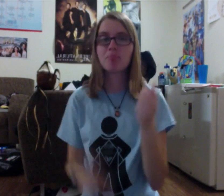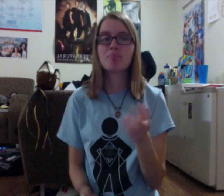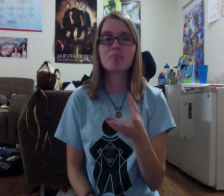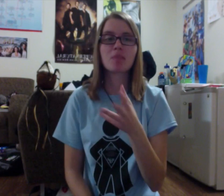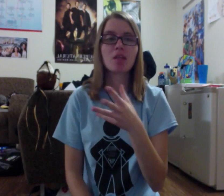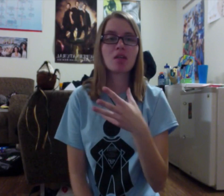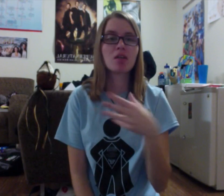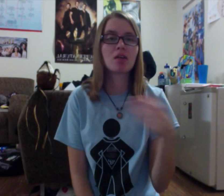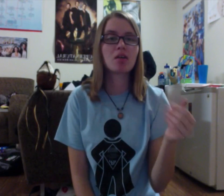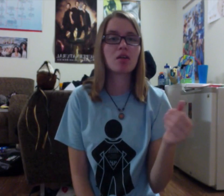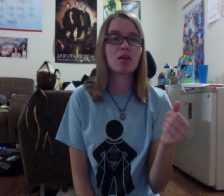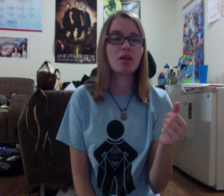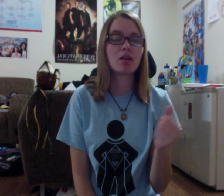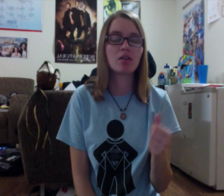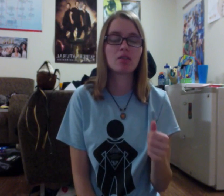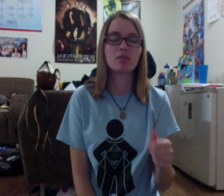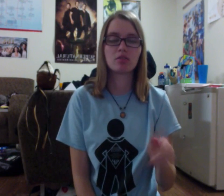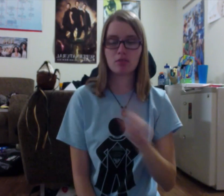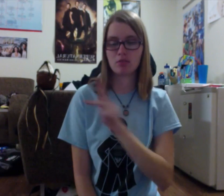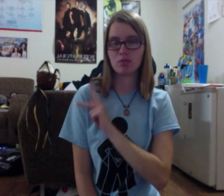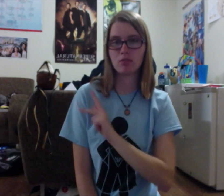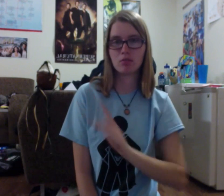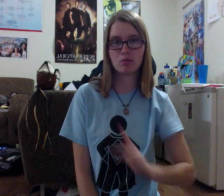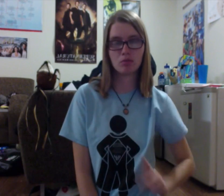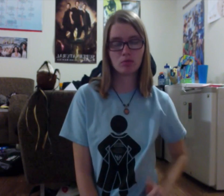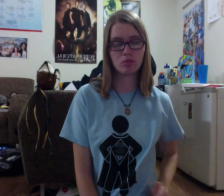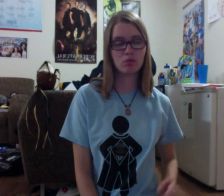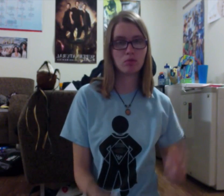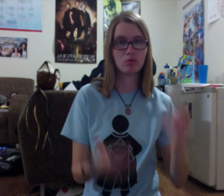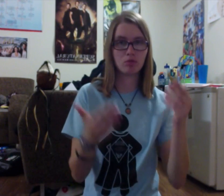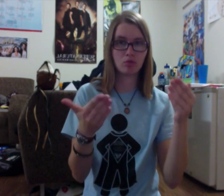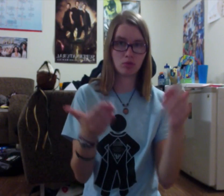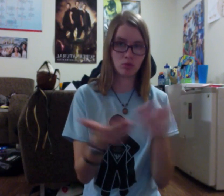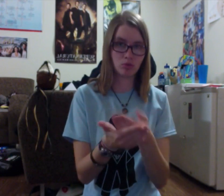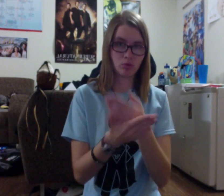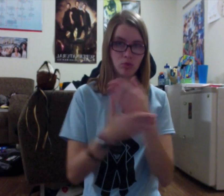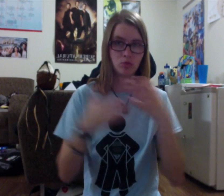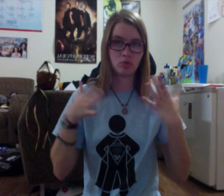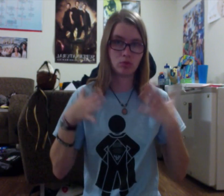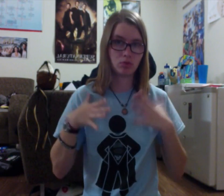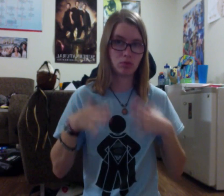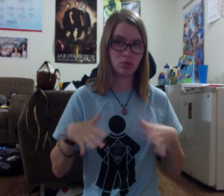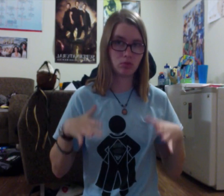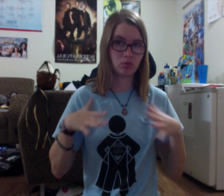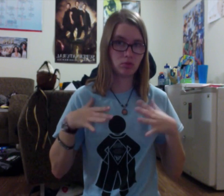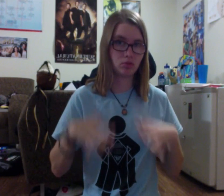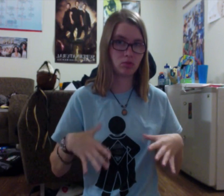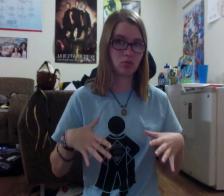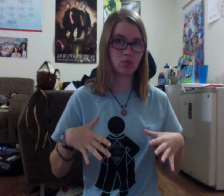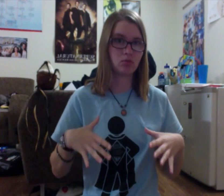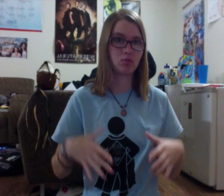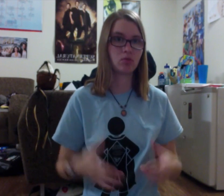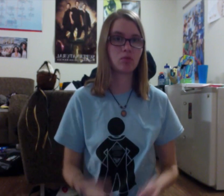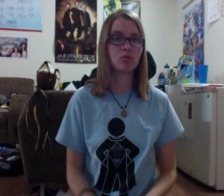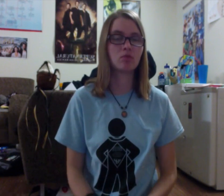and "The Emperor's New Clothes."